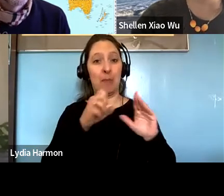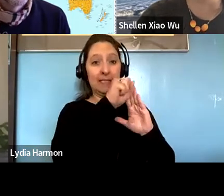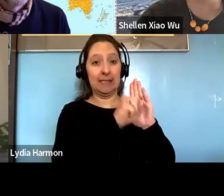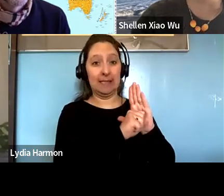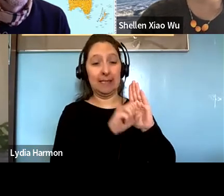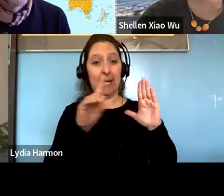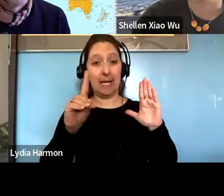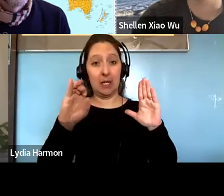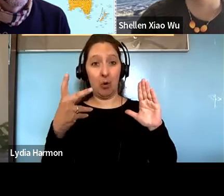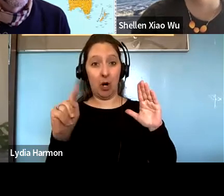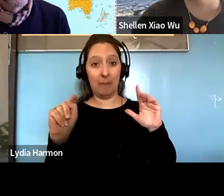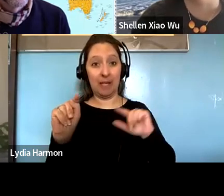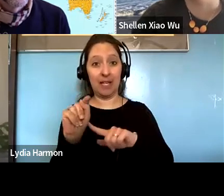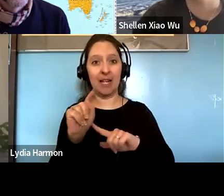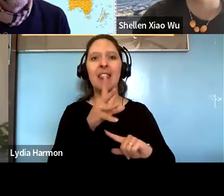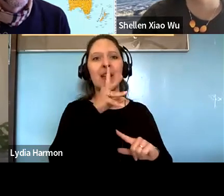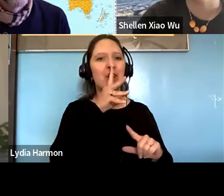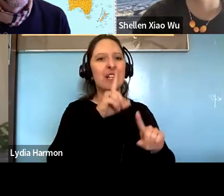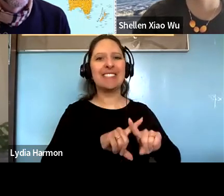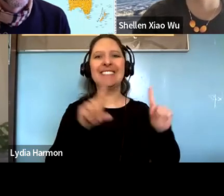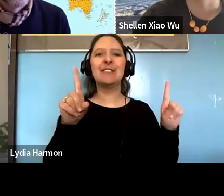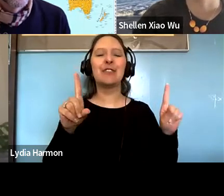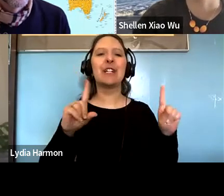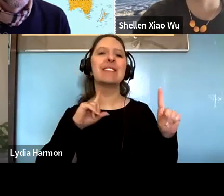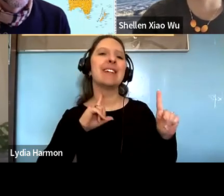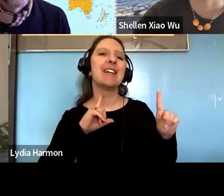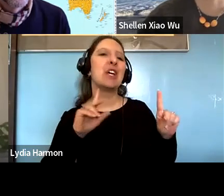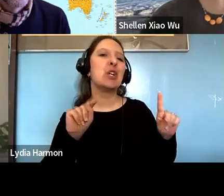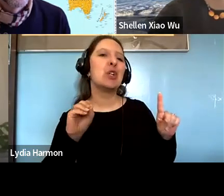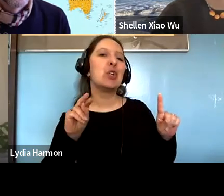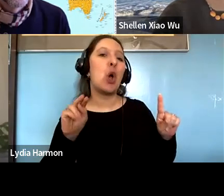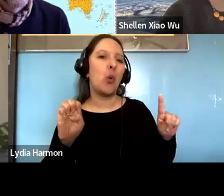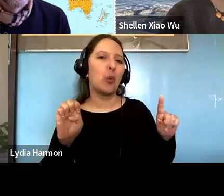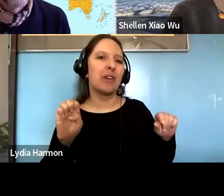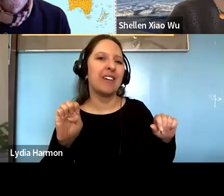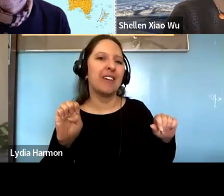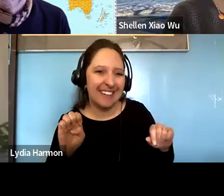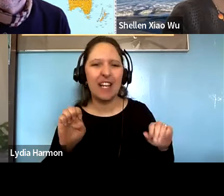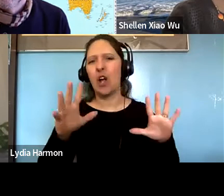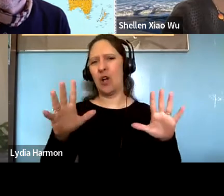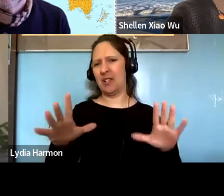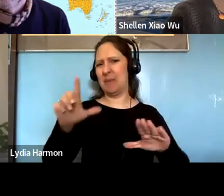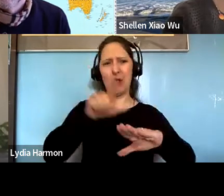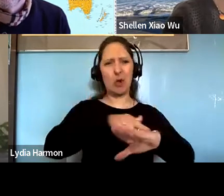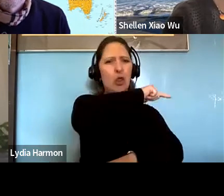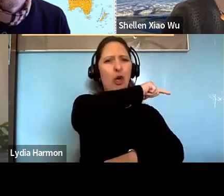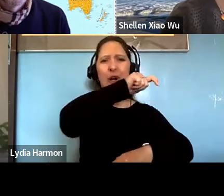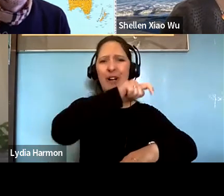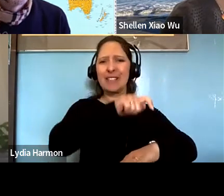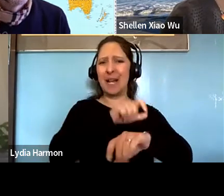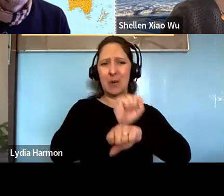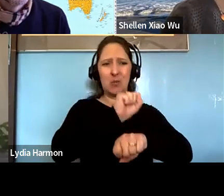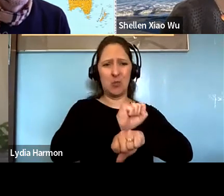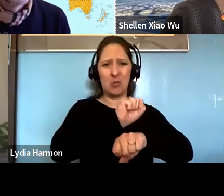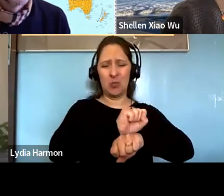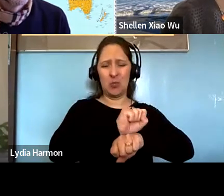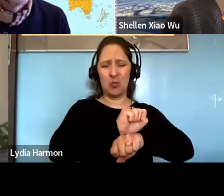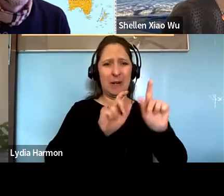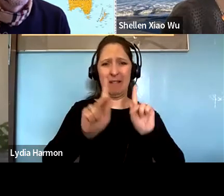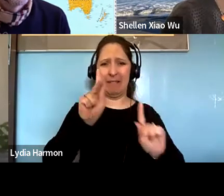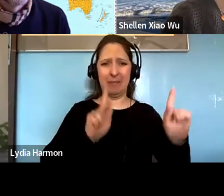Salvador Santino Regilme: The speaking a different tone right everything is about democracy promotion, these are long standing bureaucrats in the State Department in USA ID and when you talk to that say.